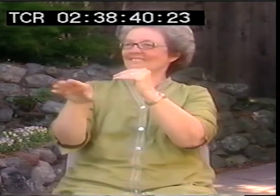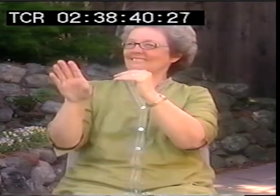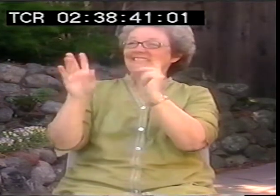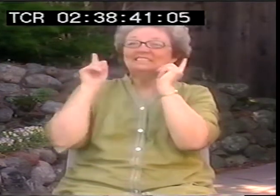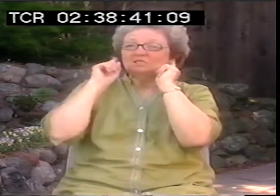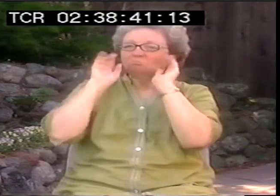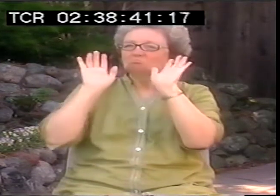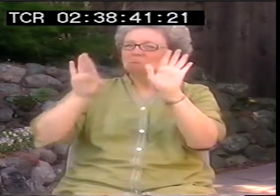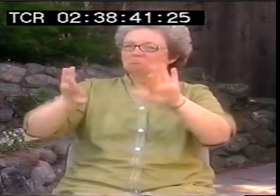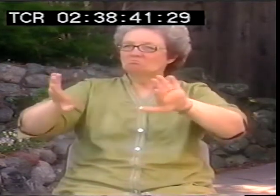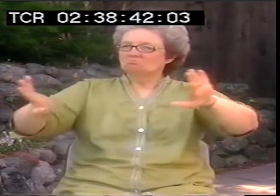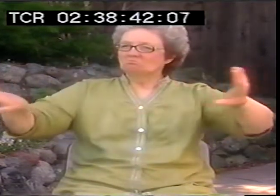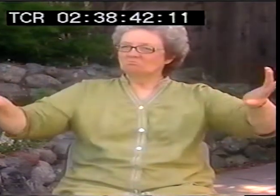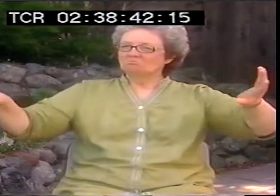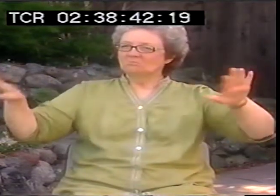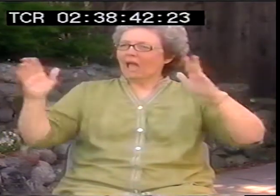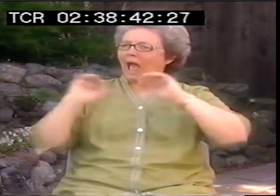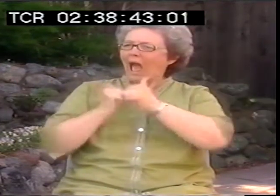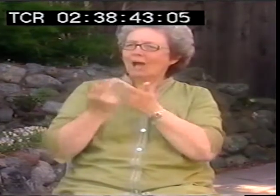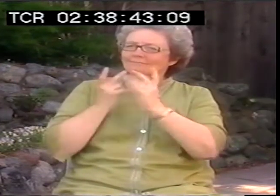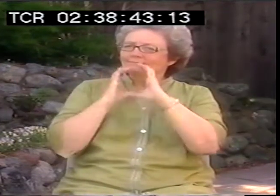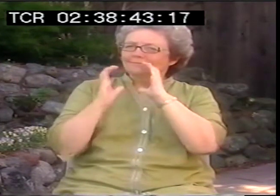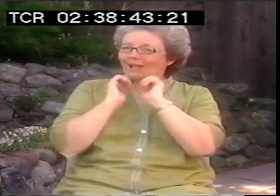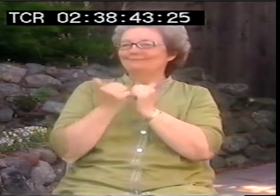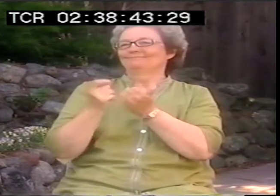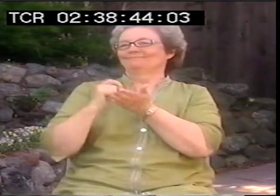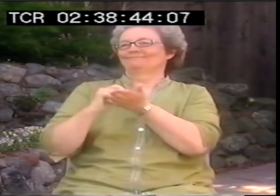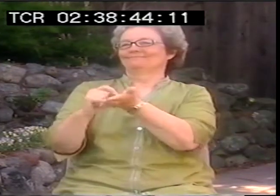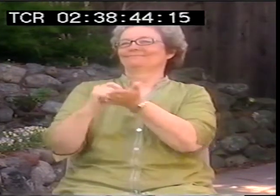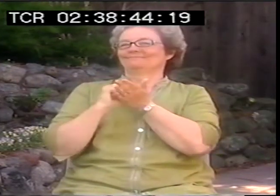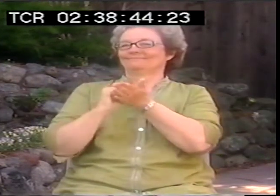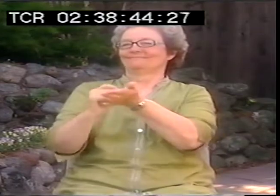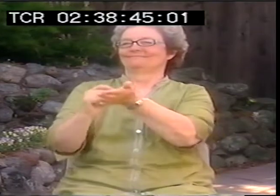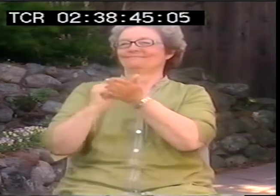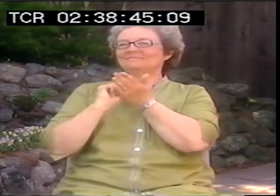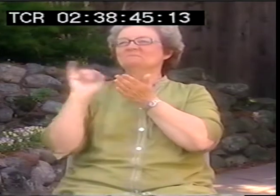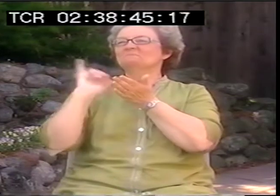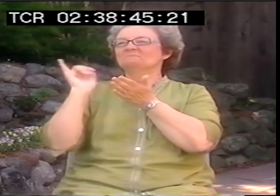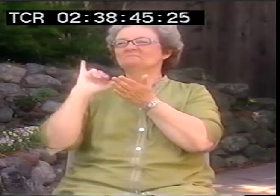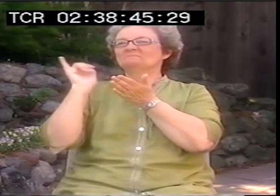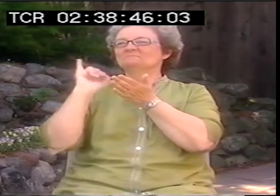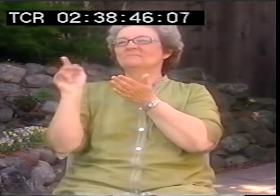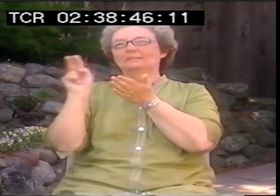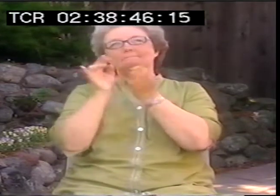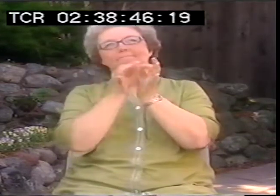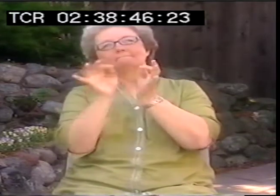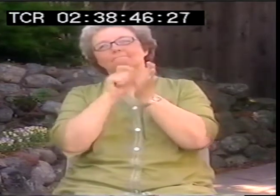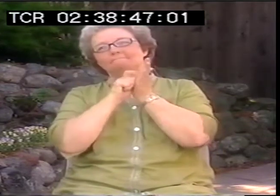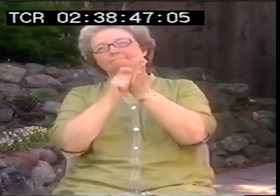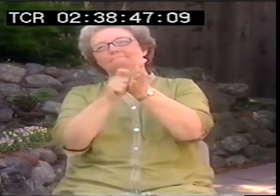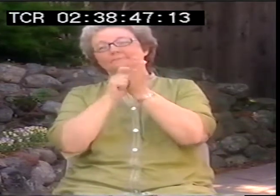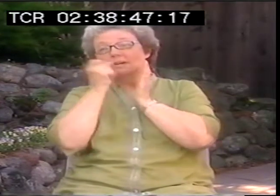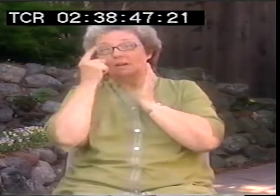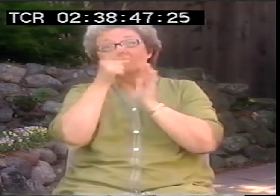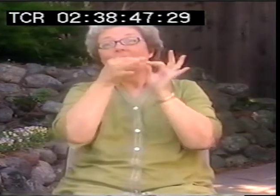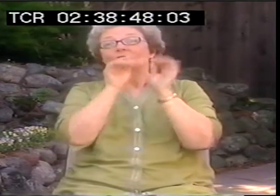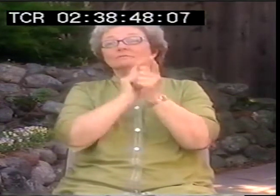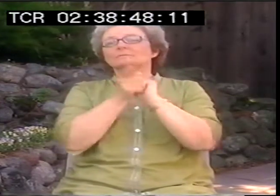People can't hear. How can they communicate? They write back and forth. That's what we've done as deaf people, right?